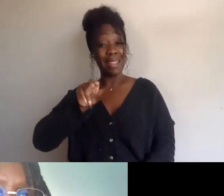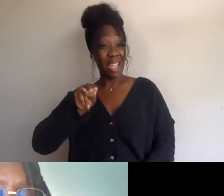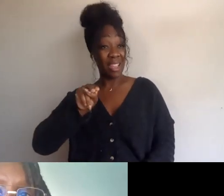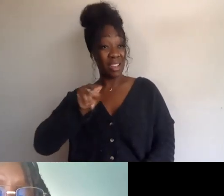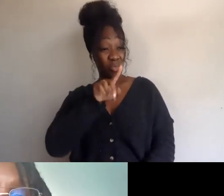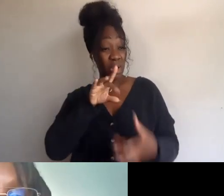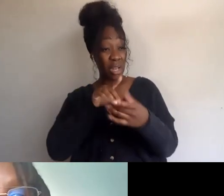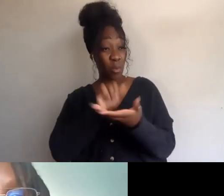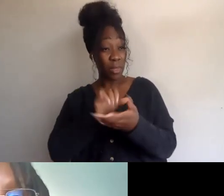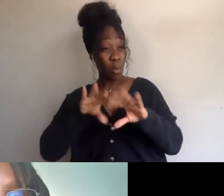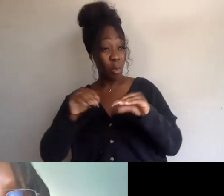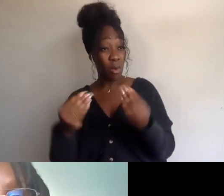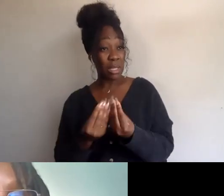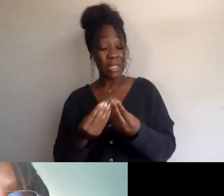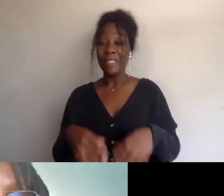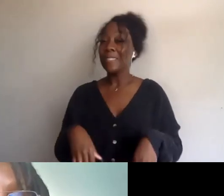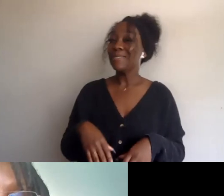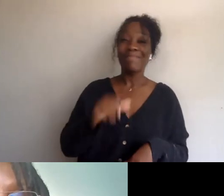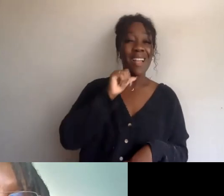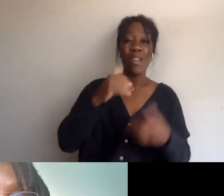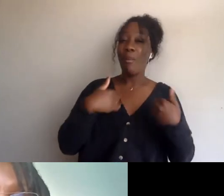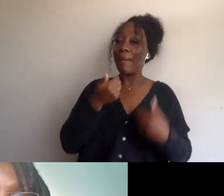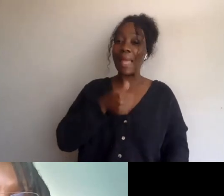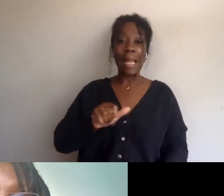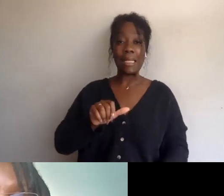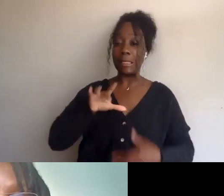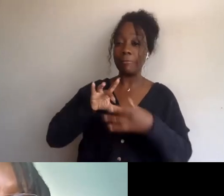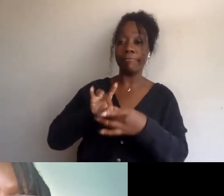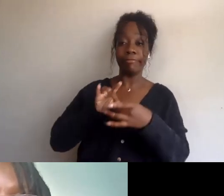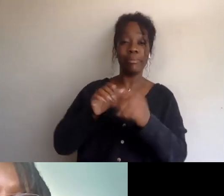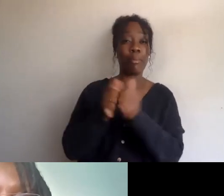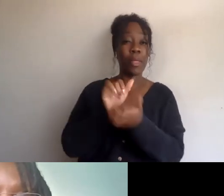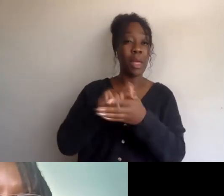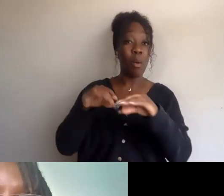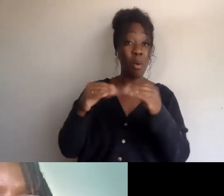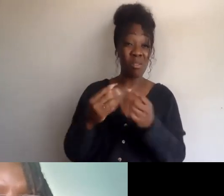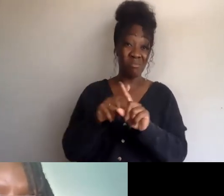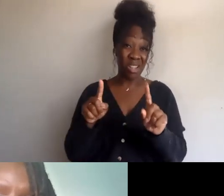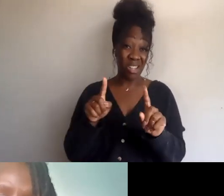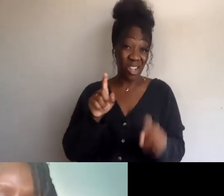I don't have any personal connections with LA CAN, but it sounds like I should.